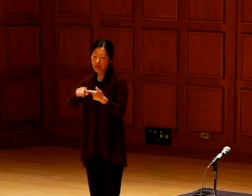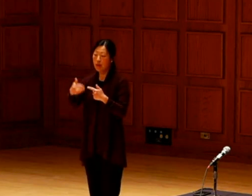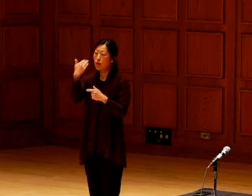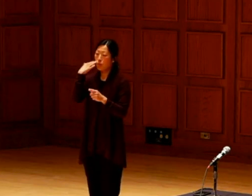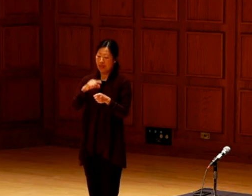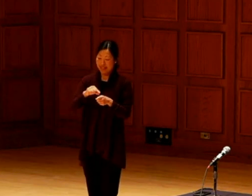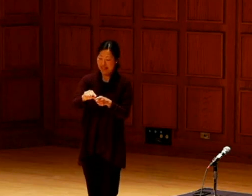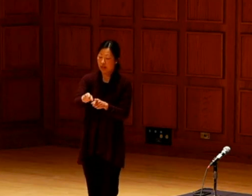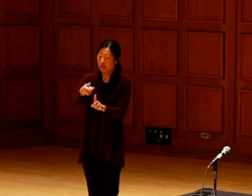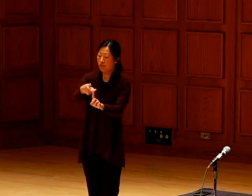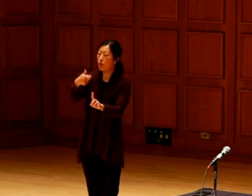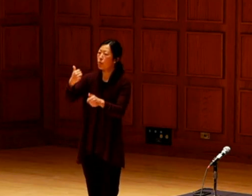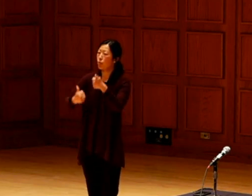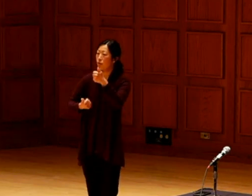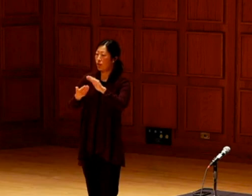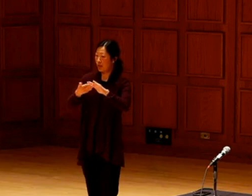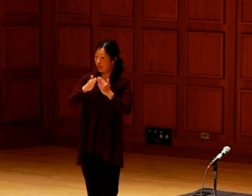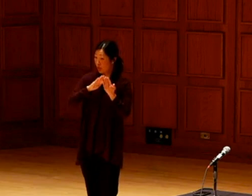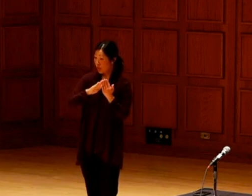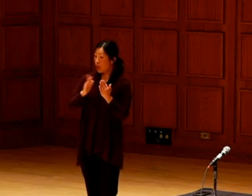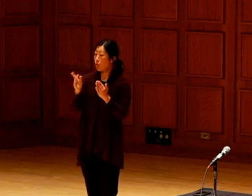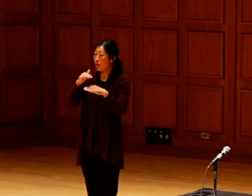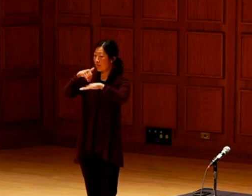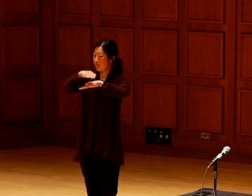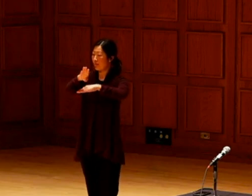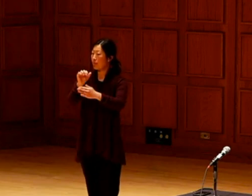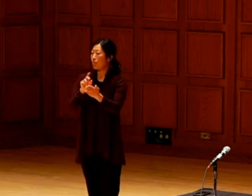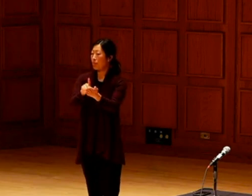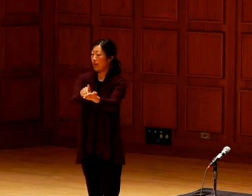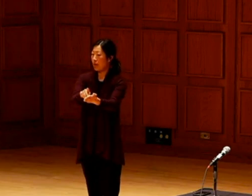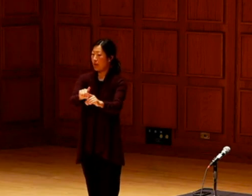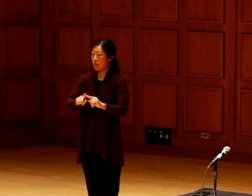They know which community those seeds come from and where maybe they are going back to.